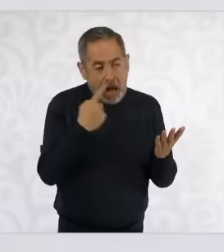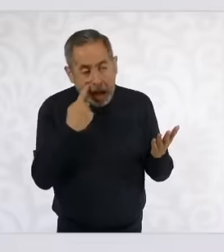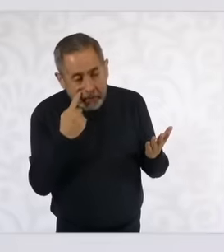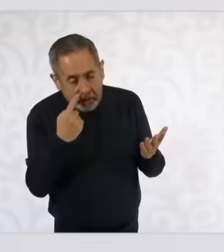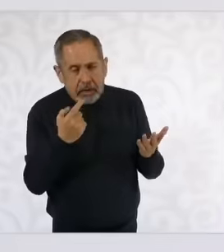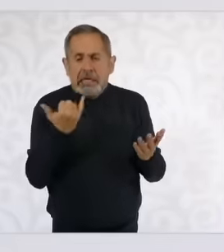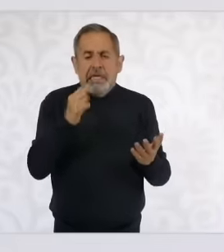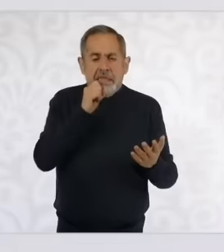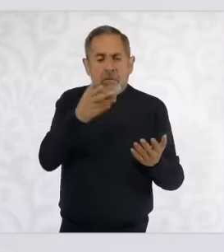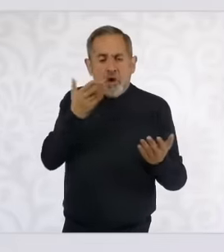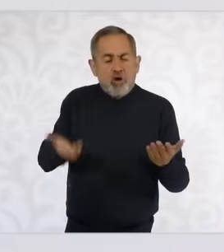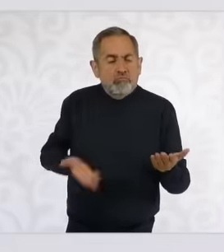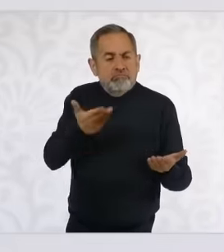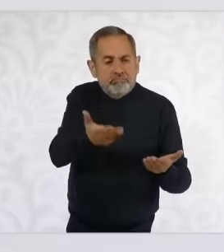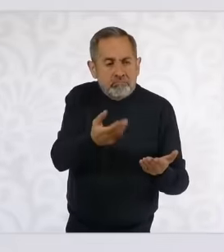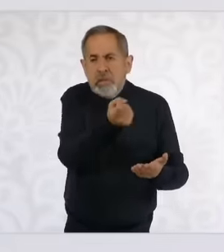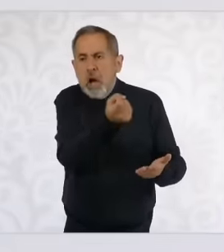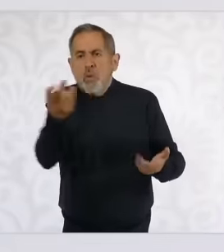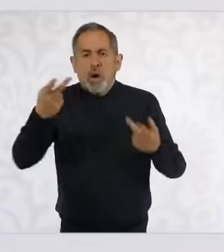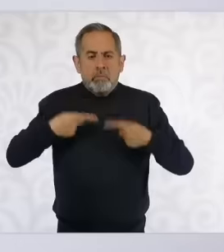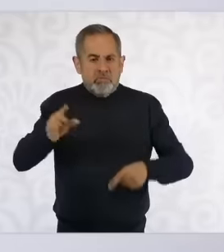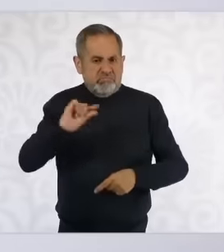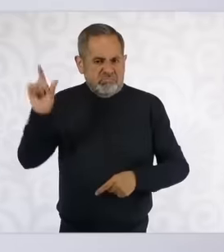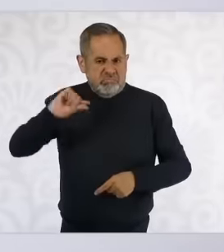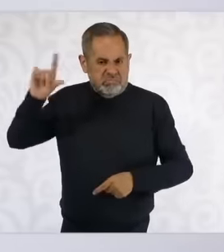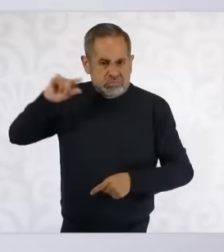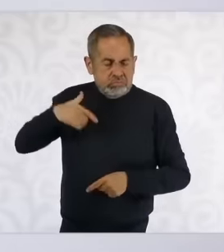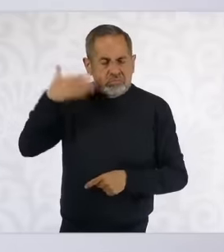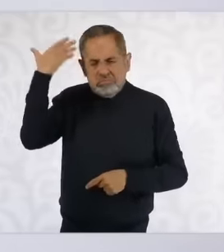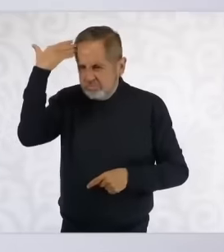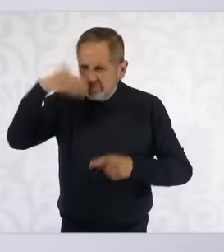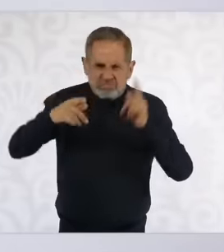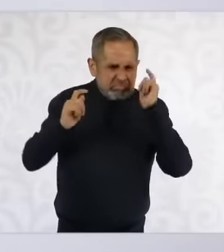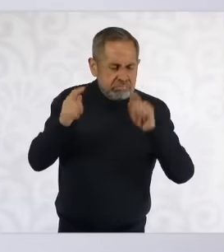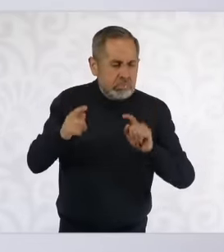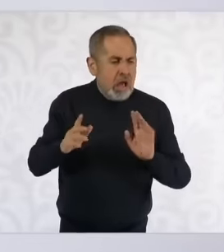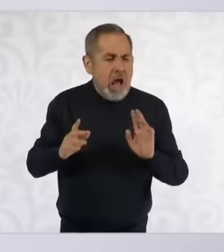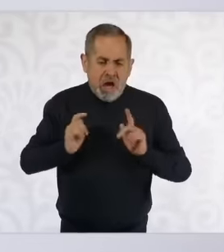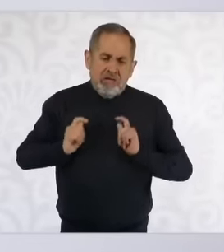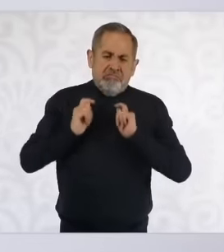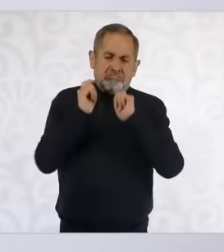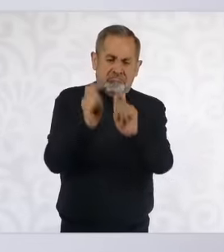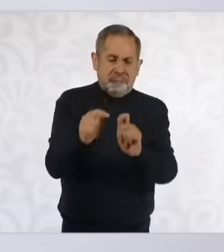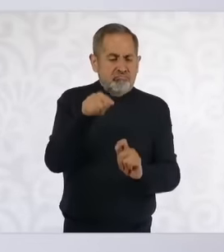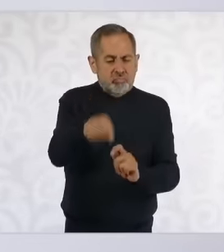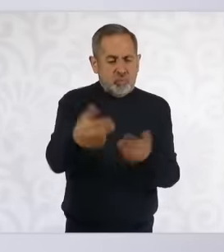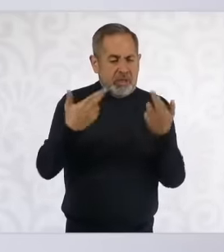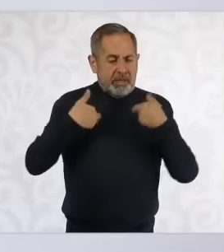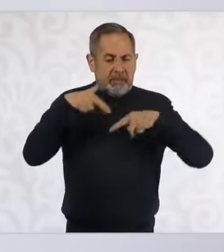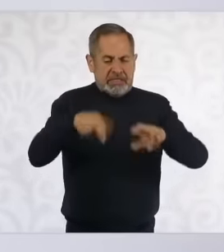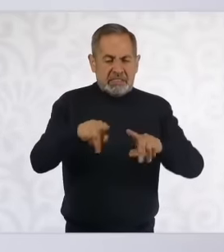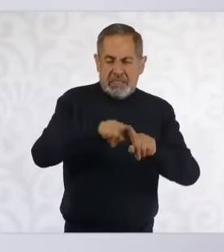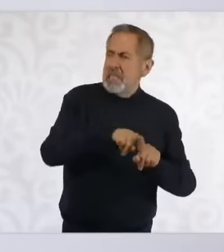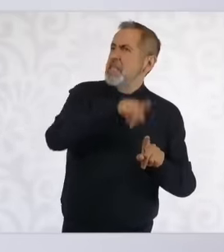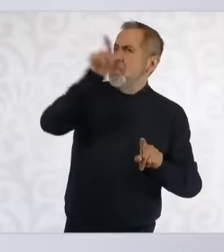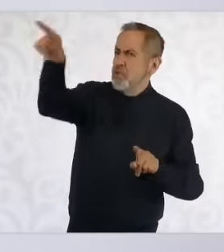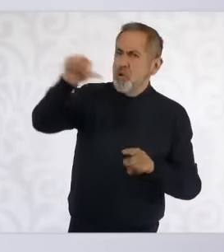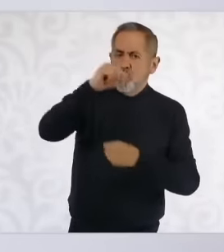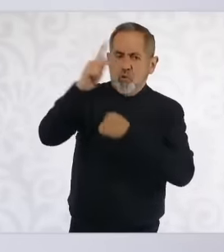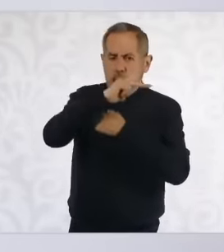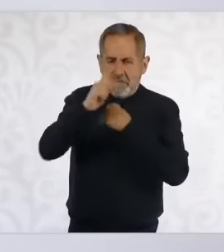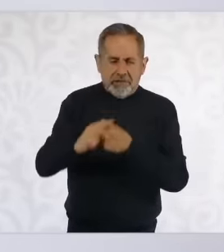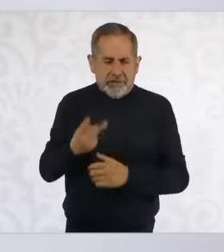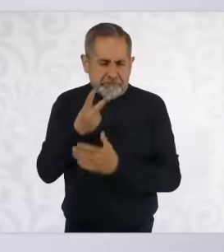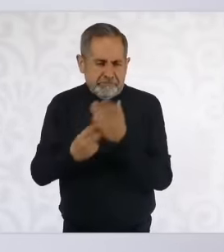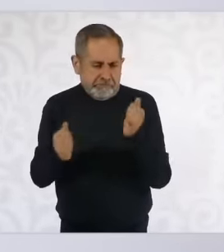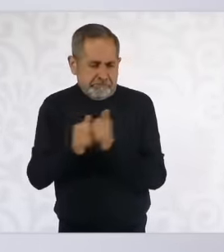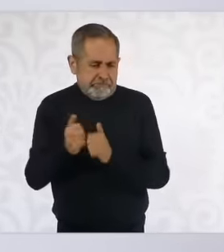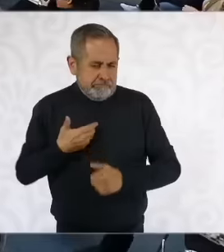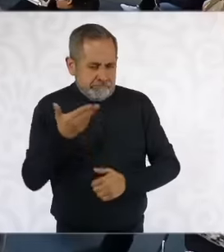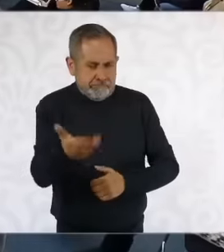personalities who can be representatives of the government of Mexico in other countries both